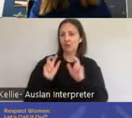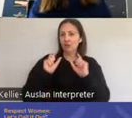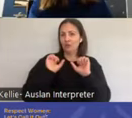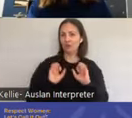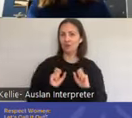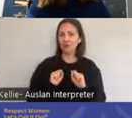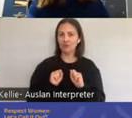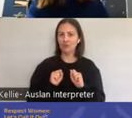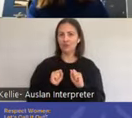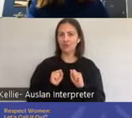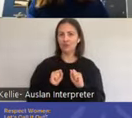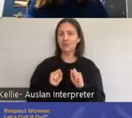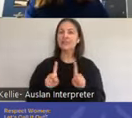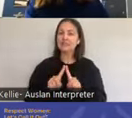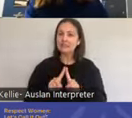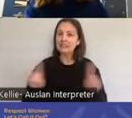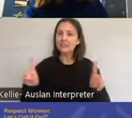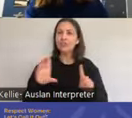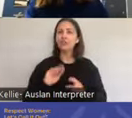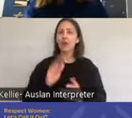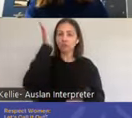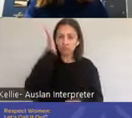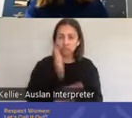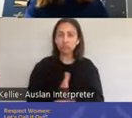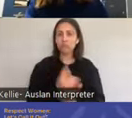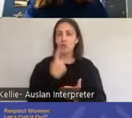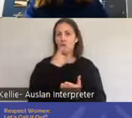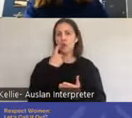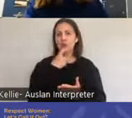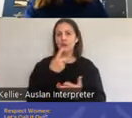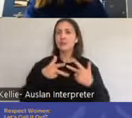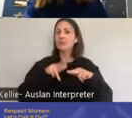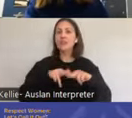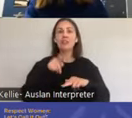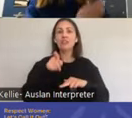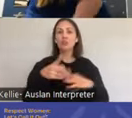very different experience of if you're sitting next to, you know, a sibling who gives you a